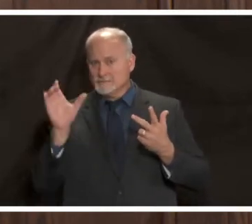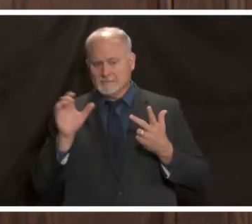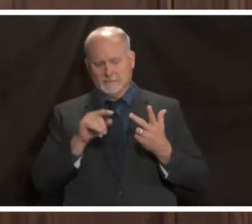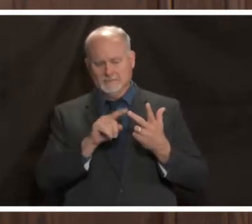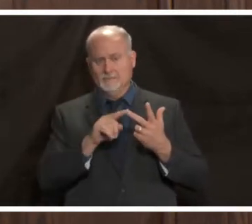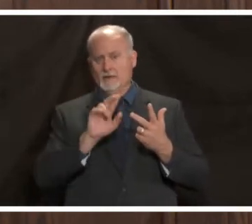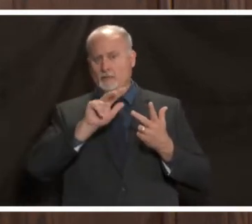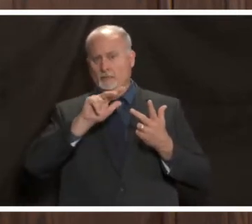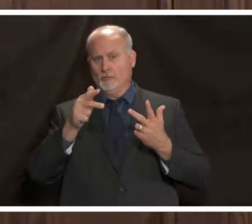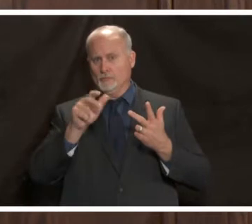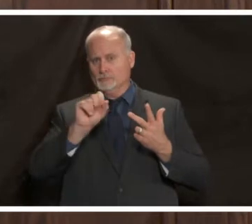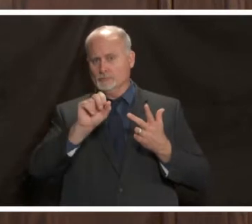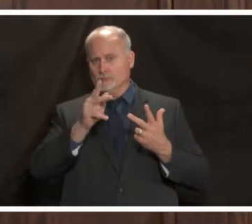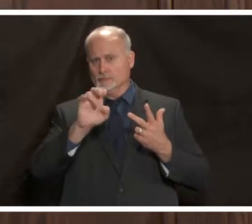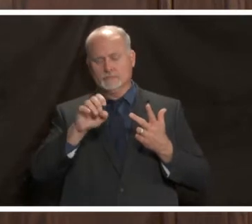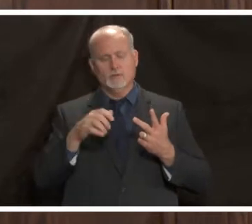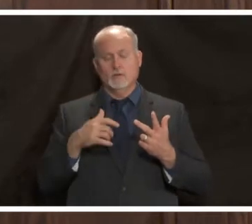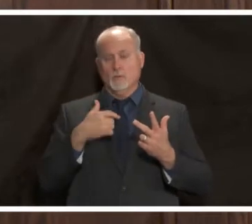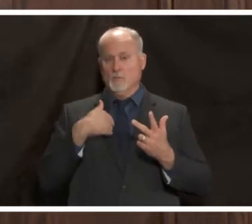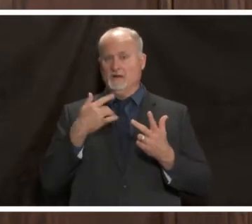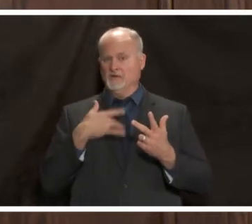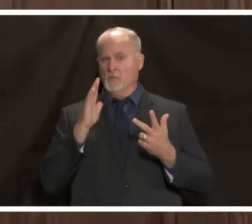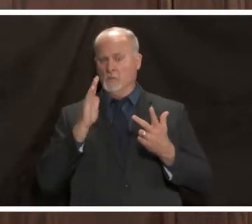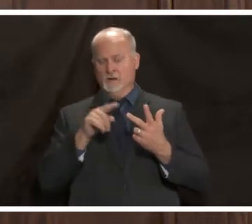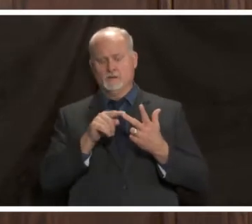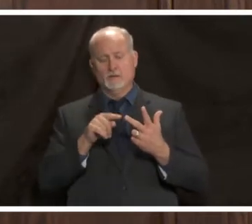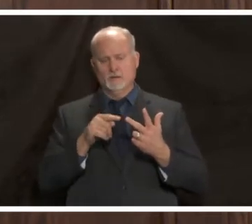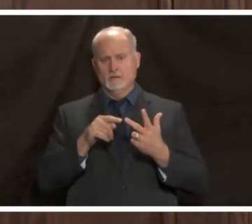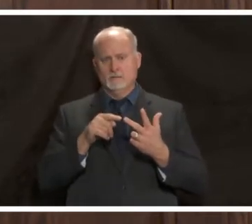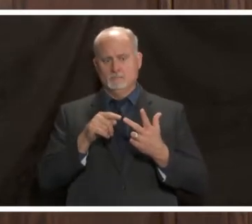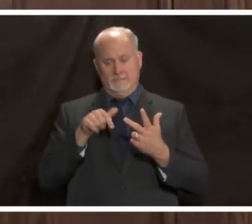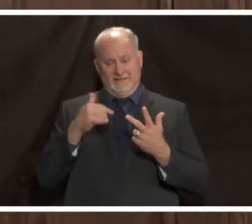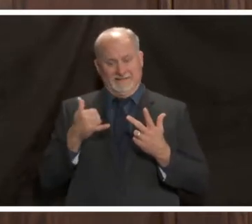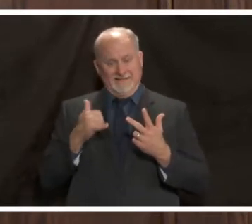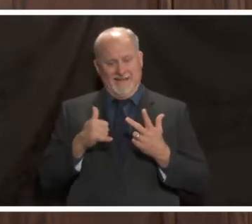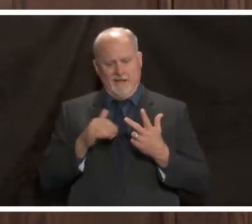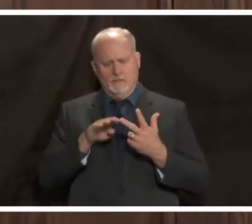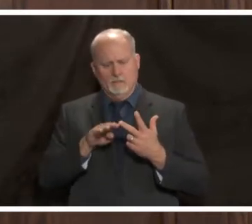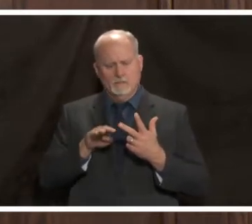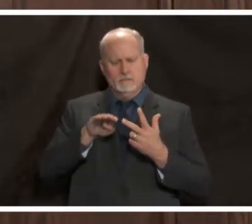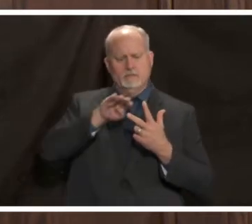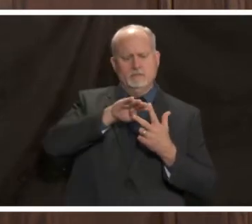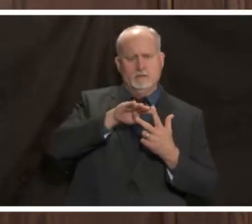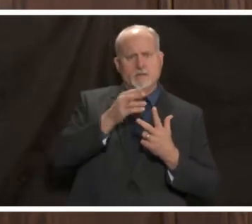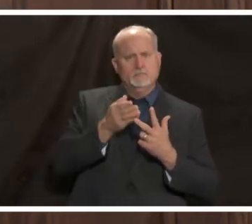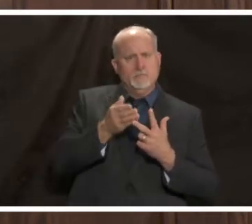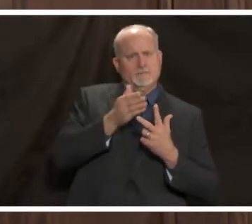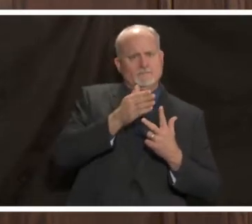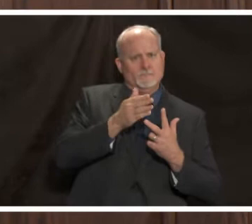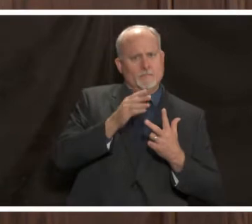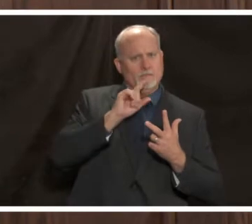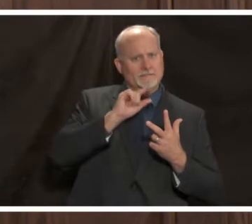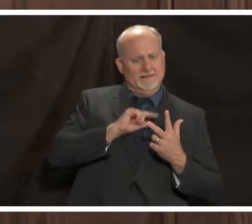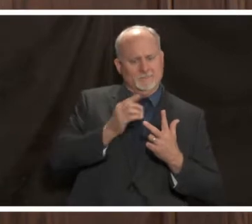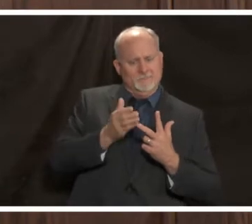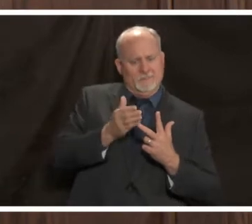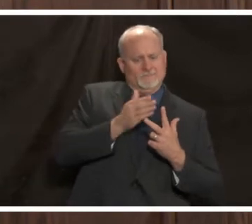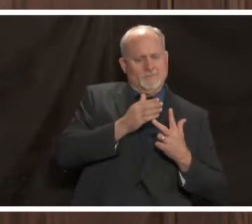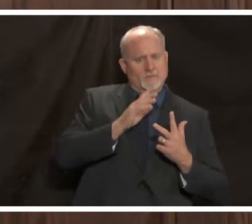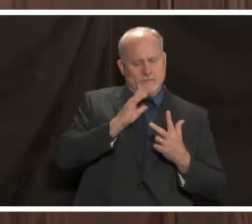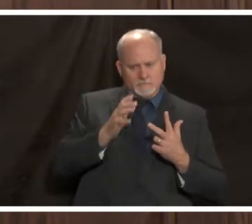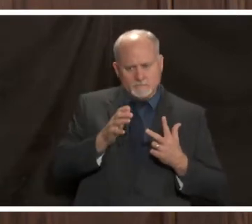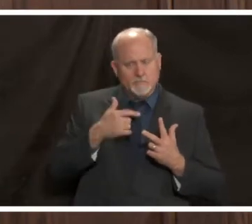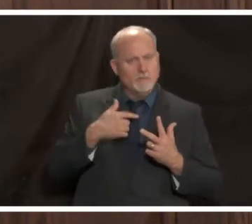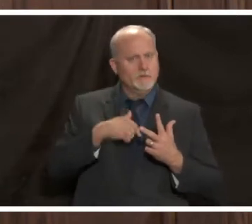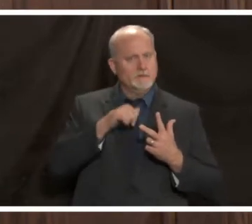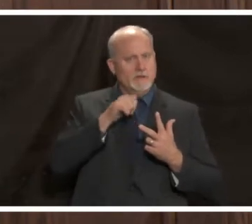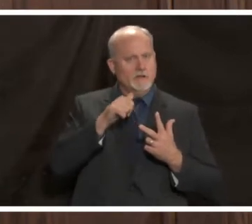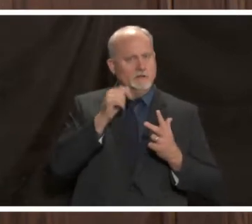what we didn't anticipate was the spike before christmas and before thanksgiving and so what